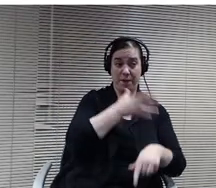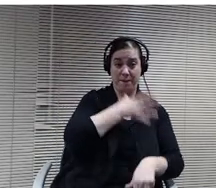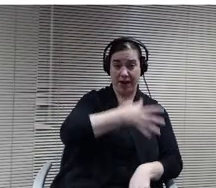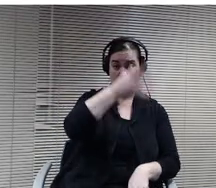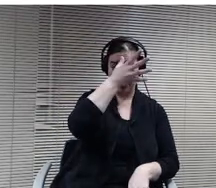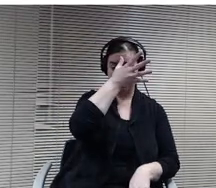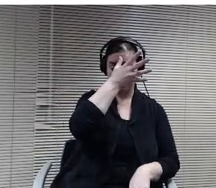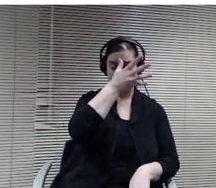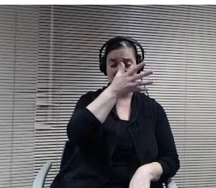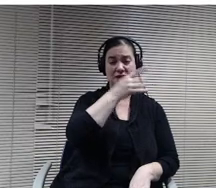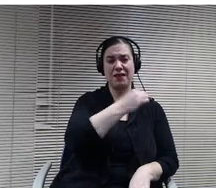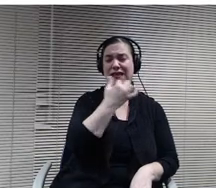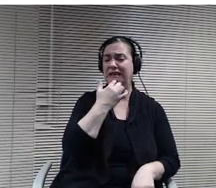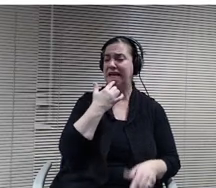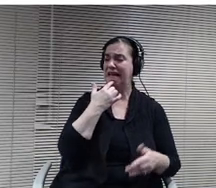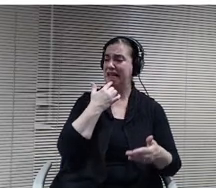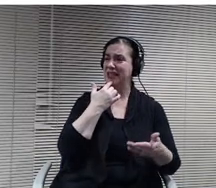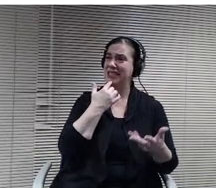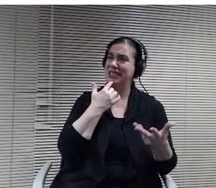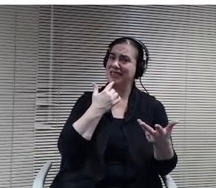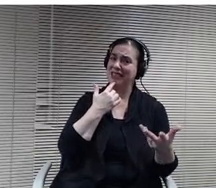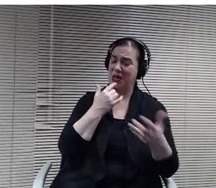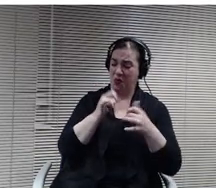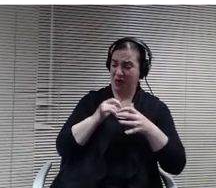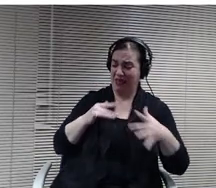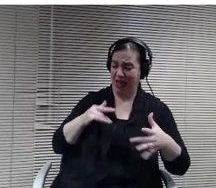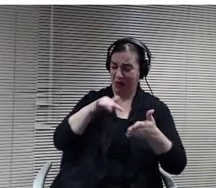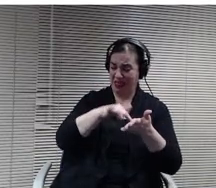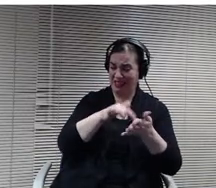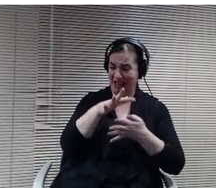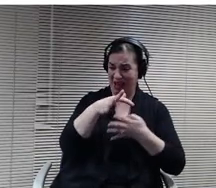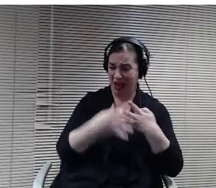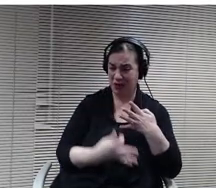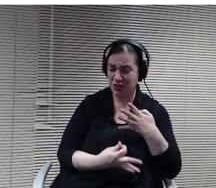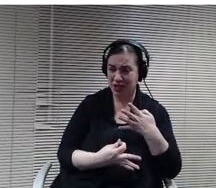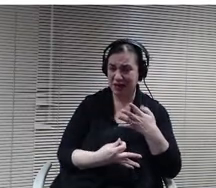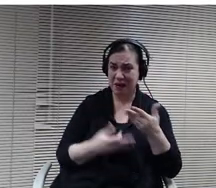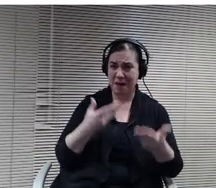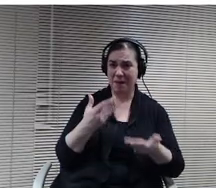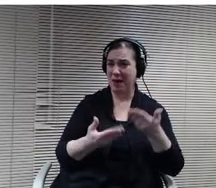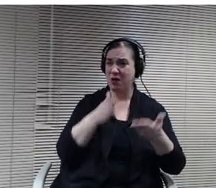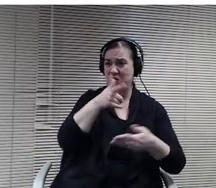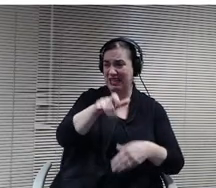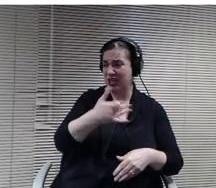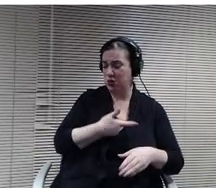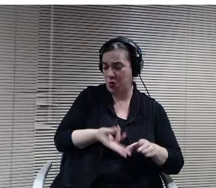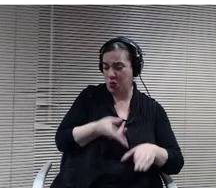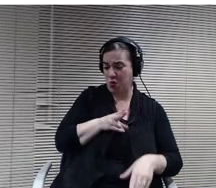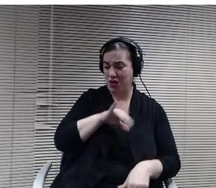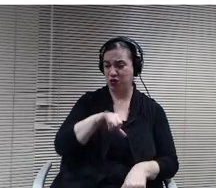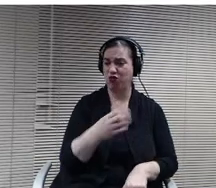their job had they not have had that child care option. 1A single mom and another a working mom. That just doesn't see how